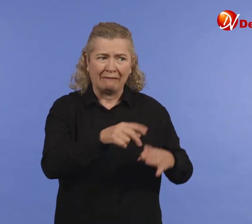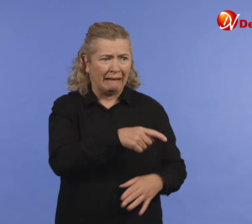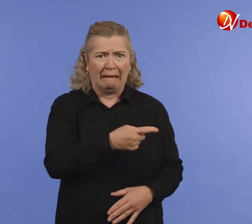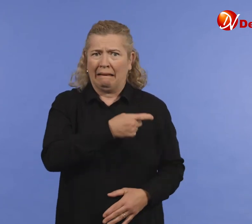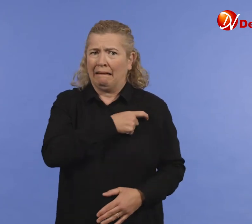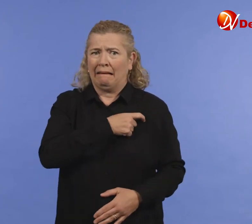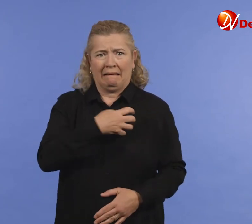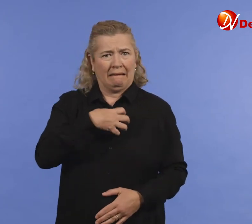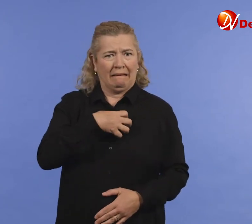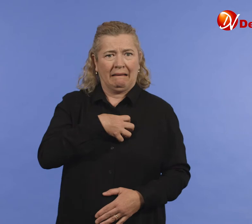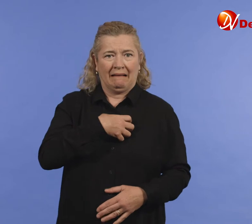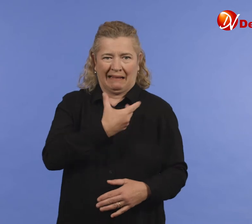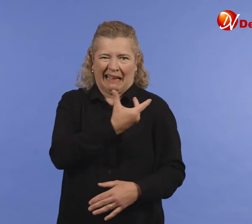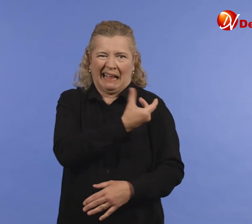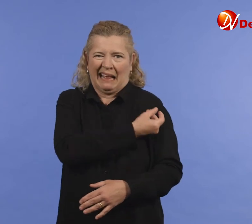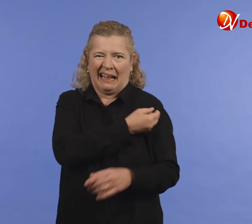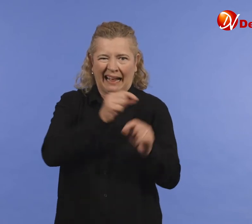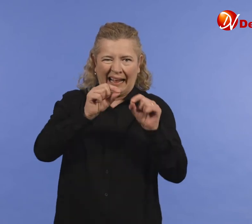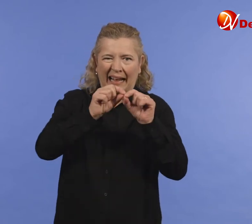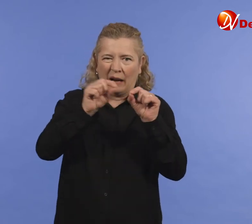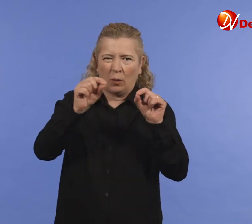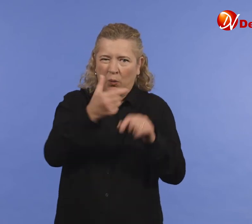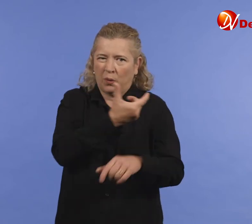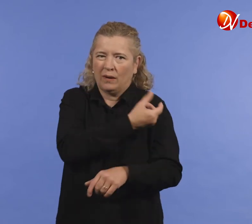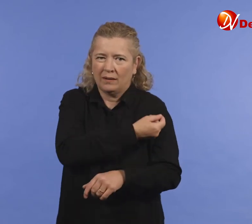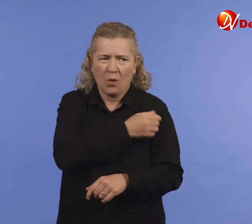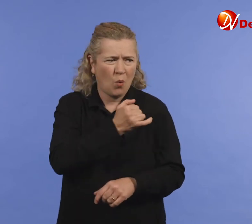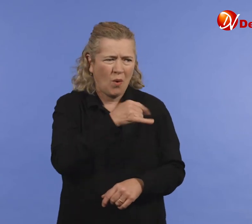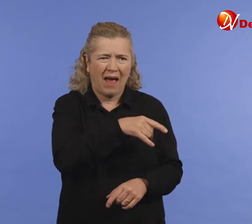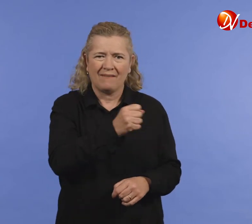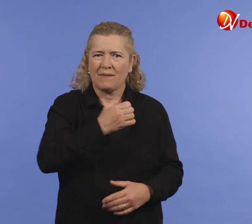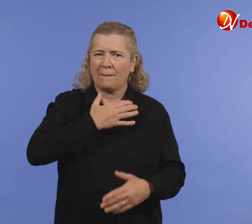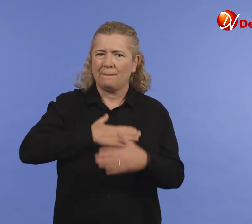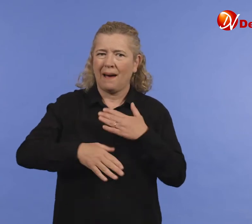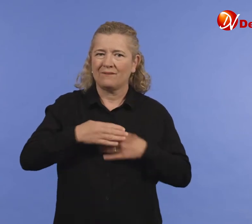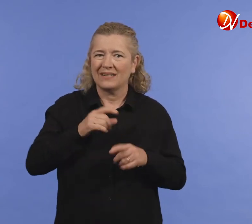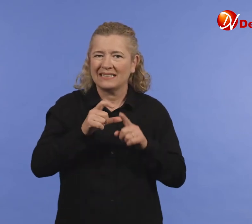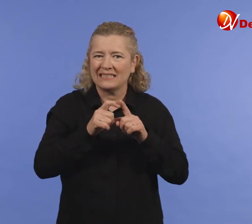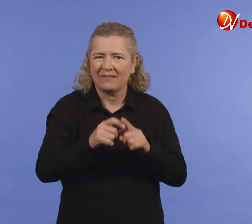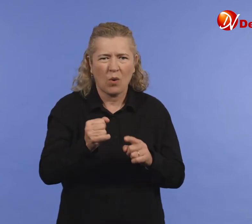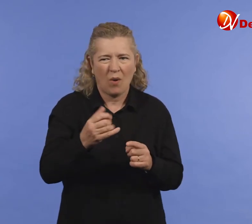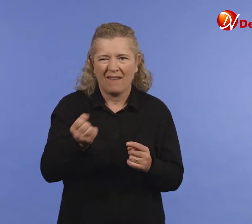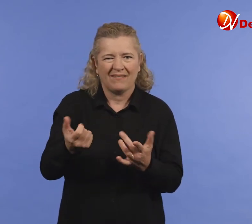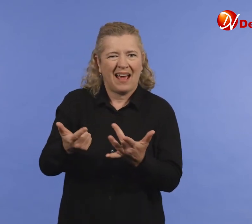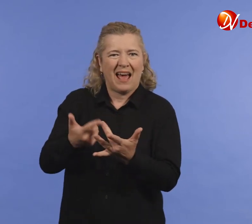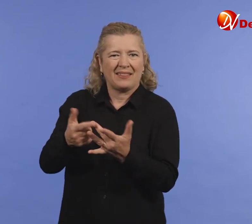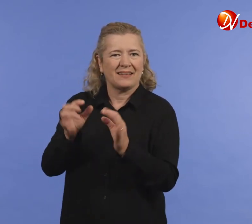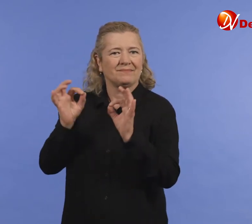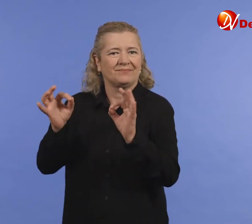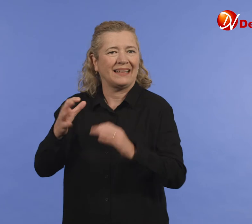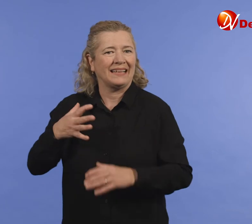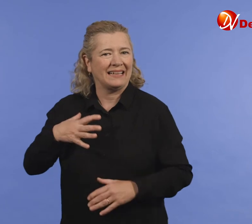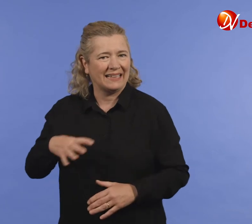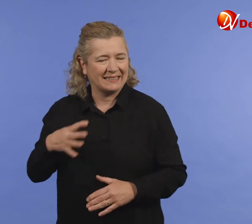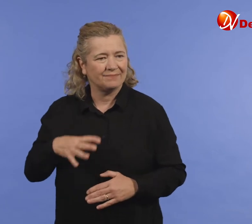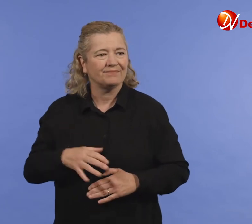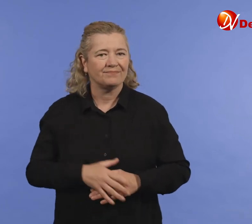if they have a fear of needles, behavioural difficulties or other needs.